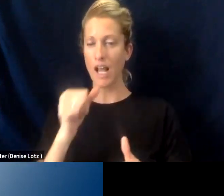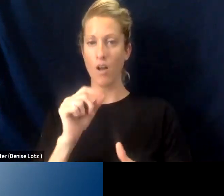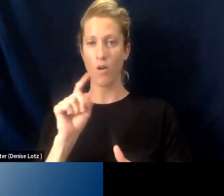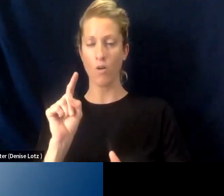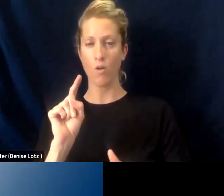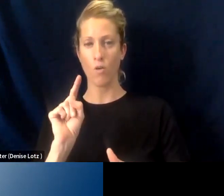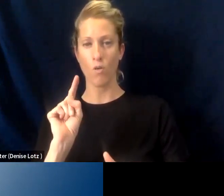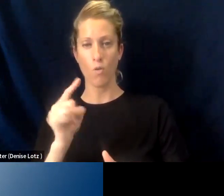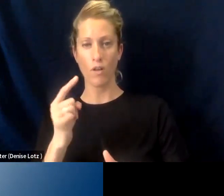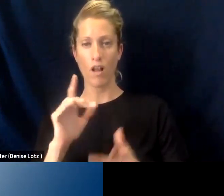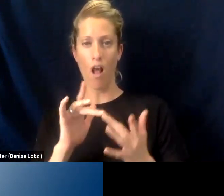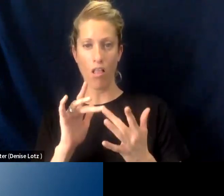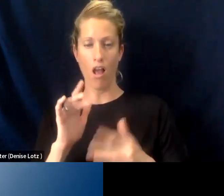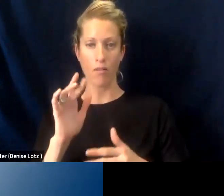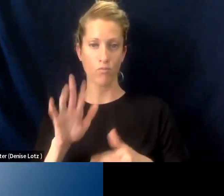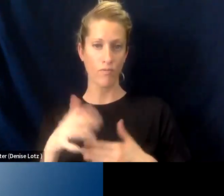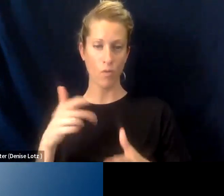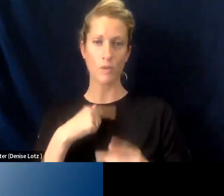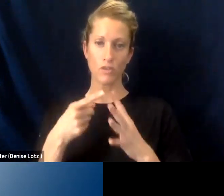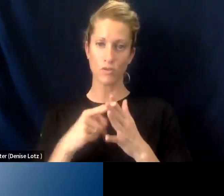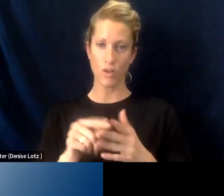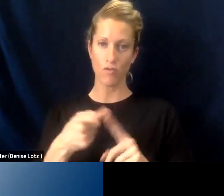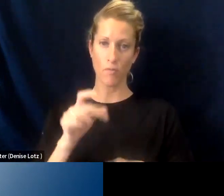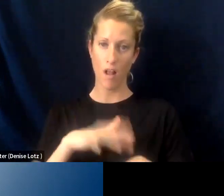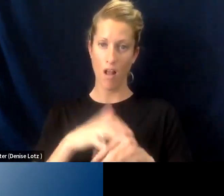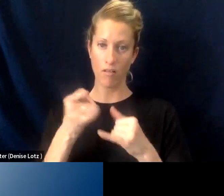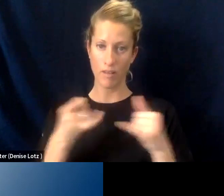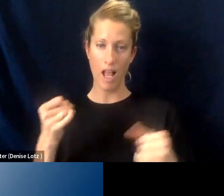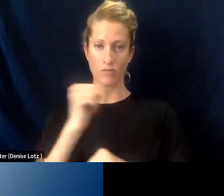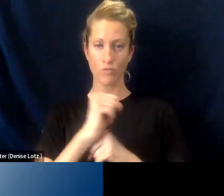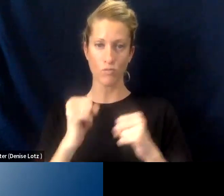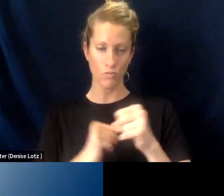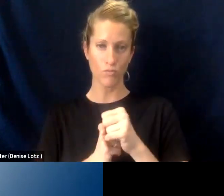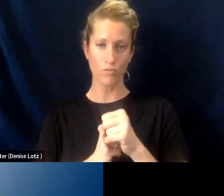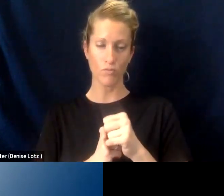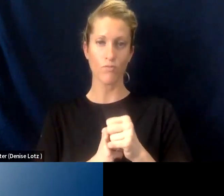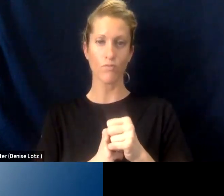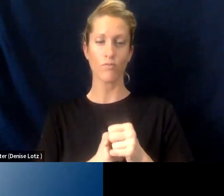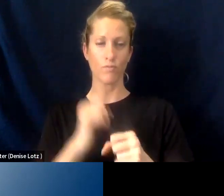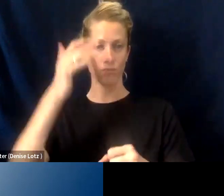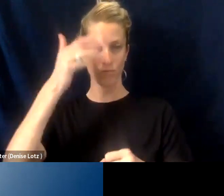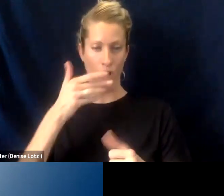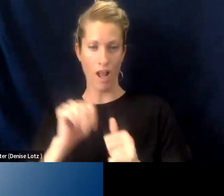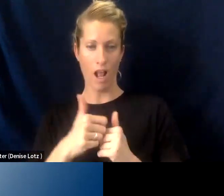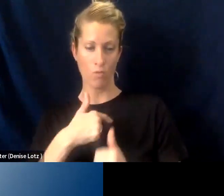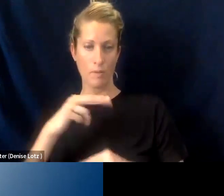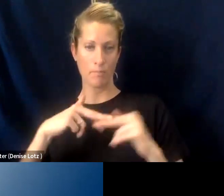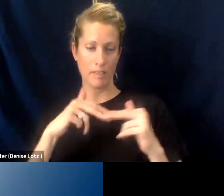We start with the online infrastructure at the forefront of how we build and we build,